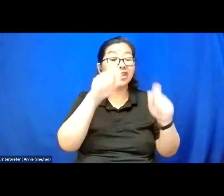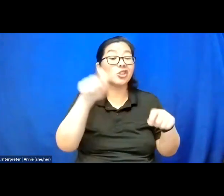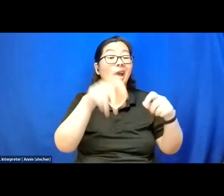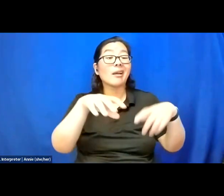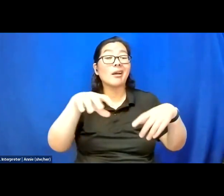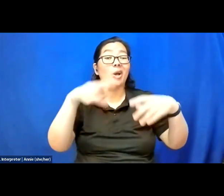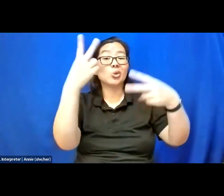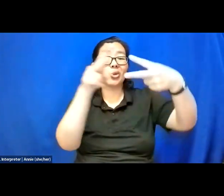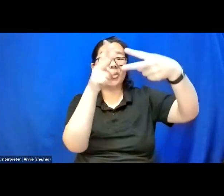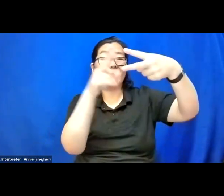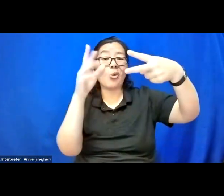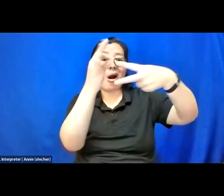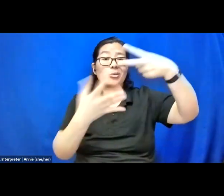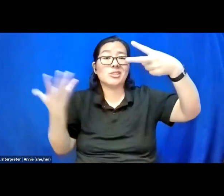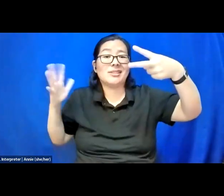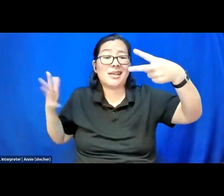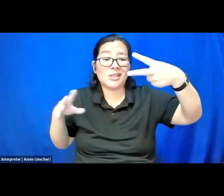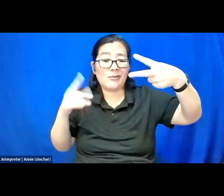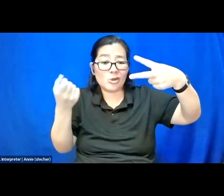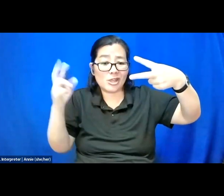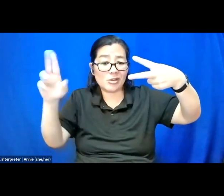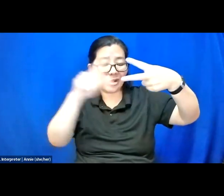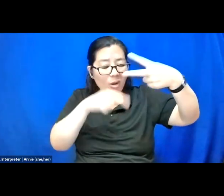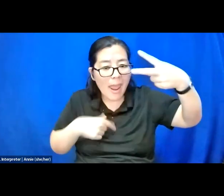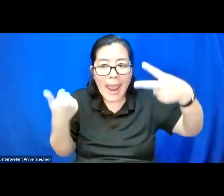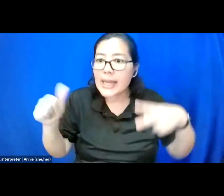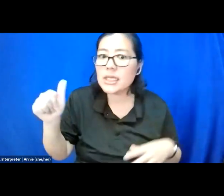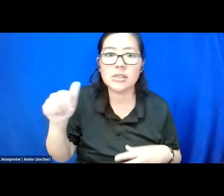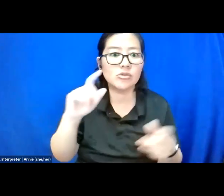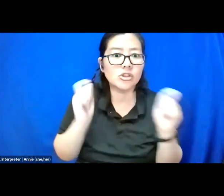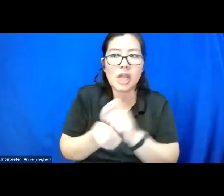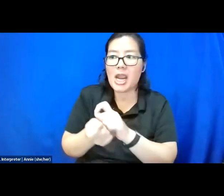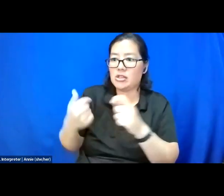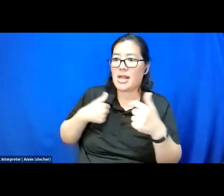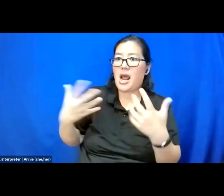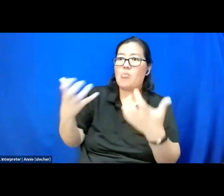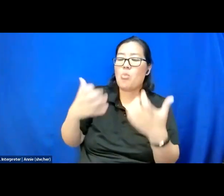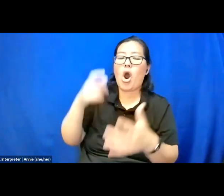that every change that I need, it cost too many sacrifices.